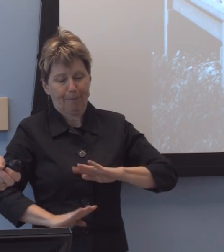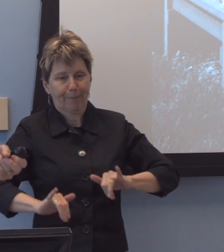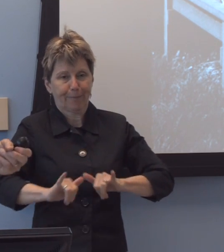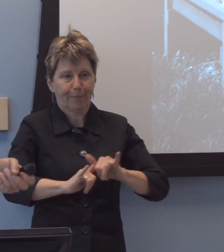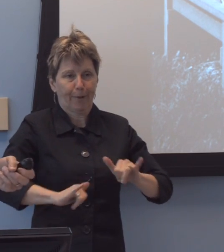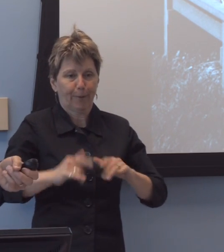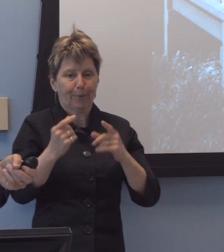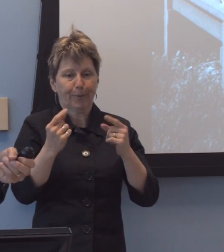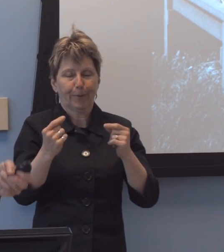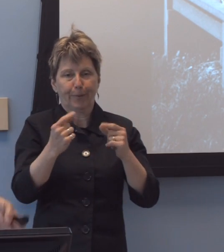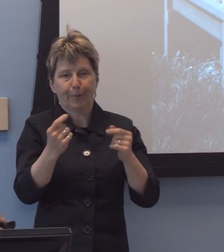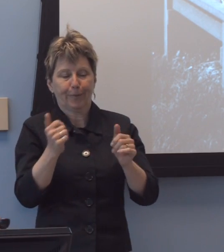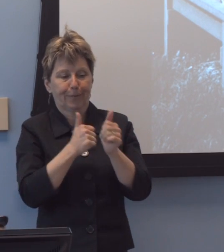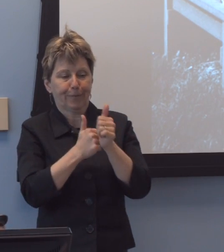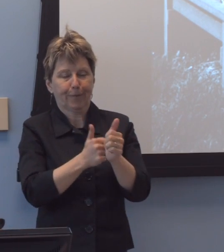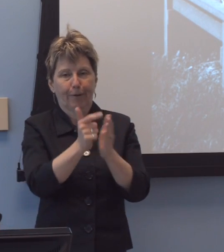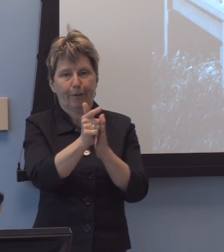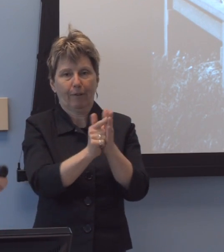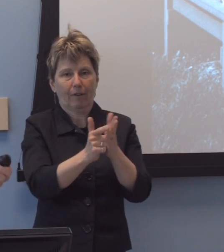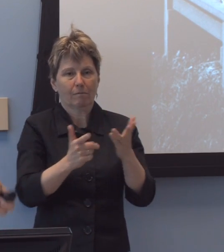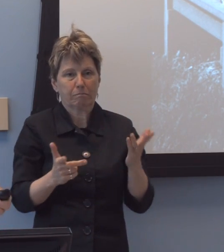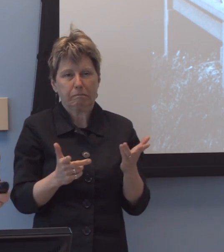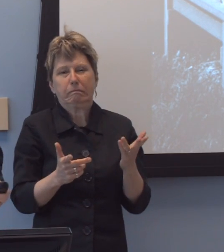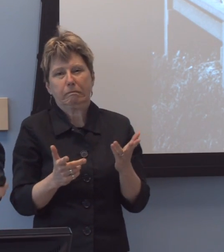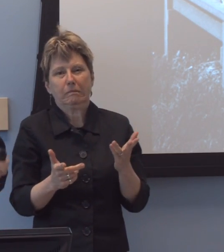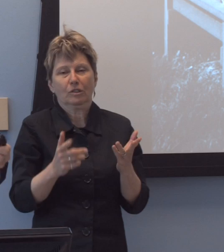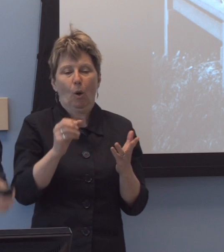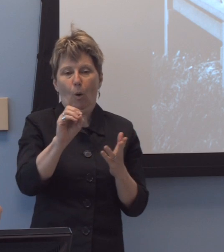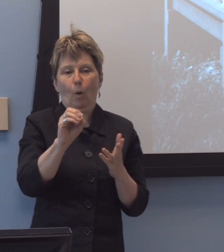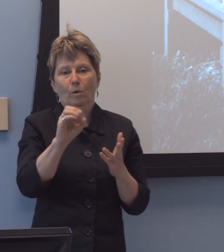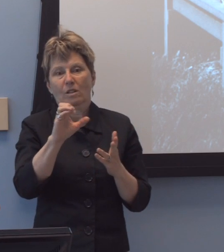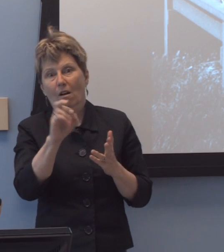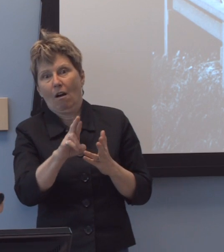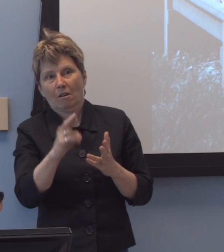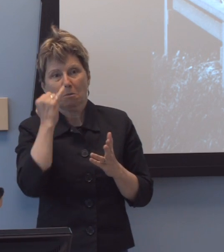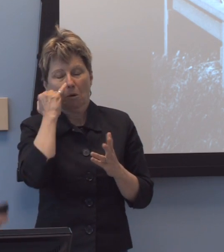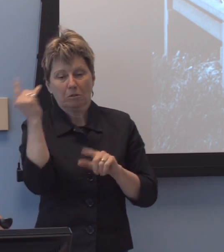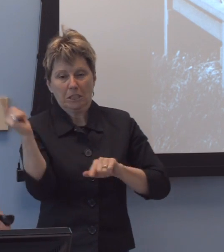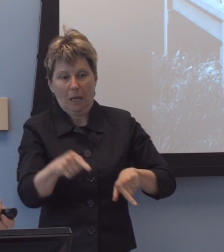to ensure I've complied with the law so that OCR, if they come to campus, won't win.